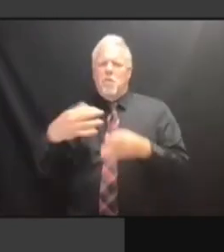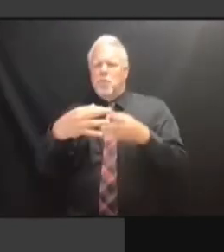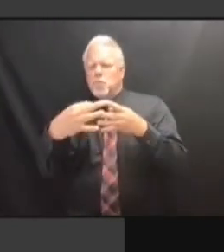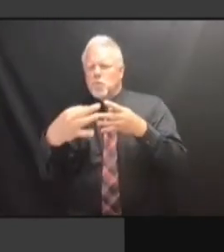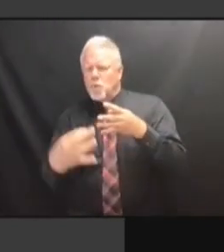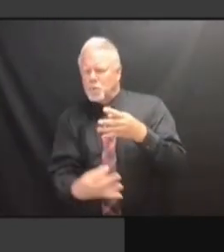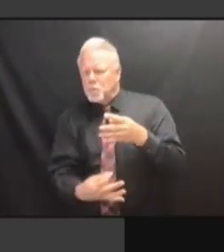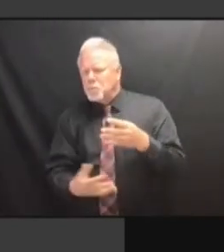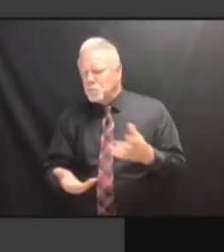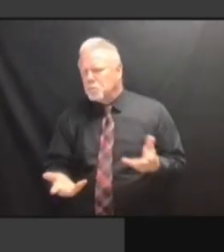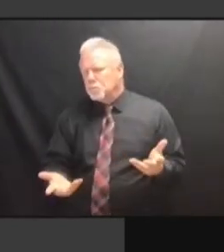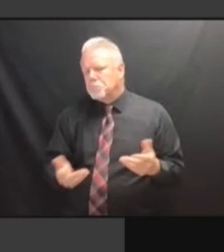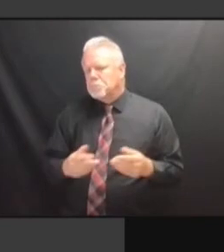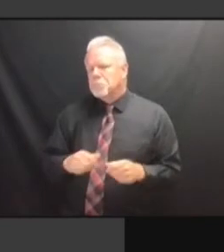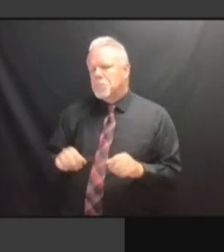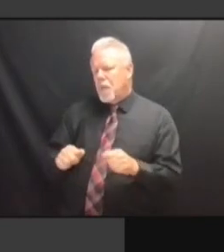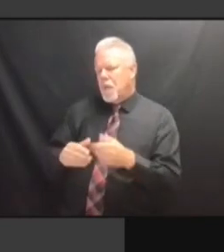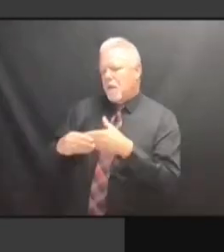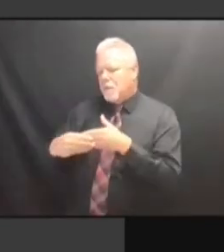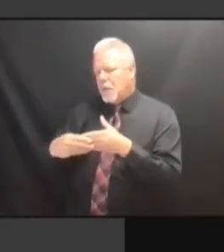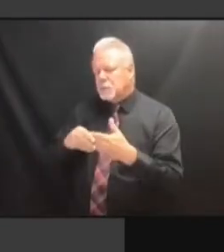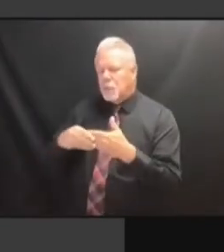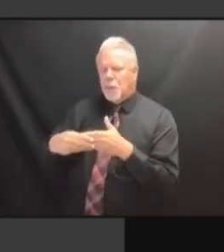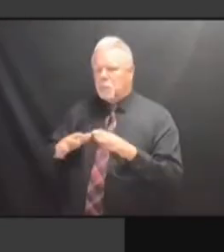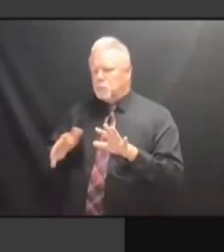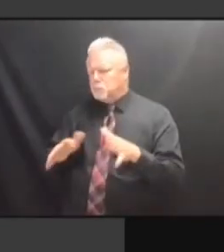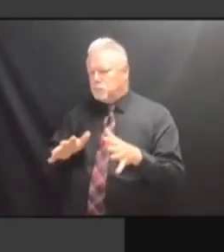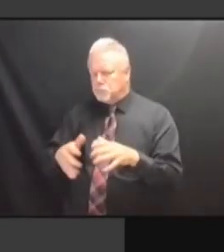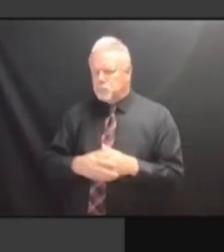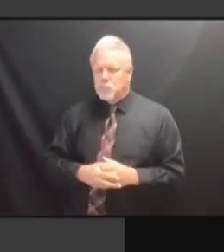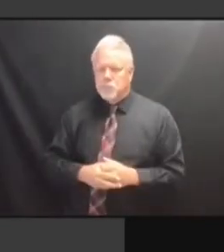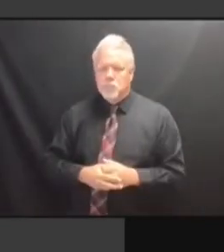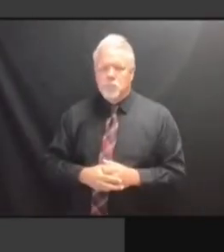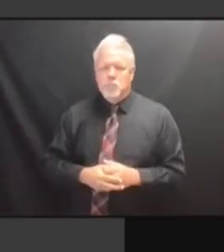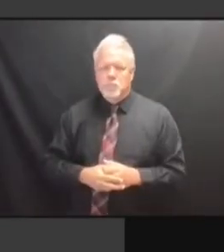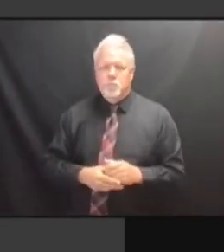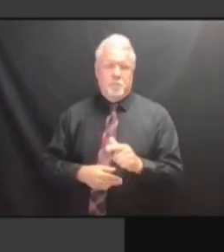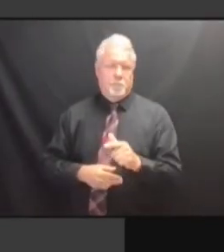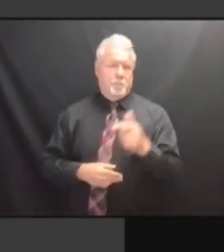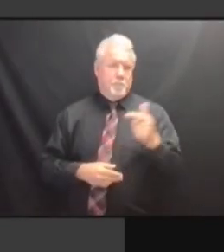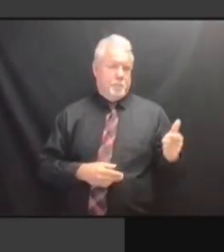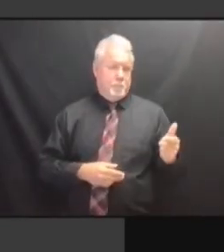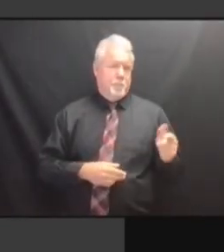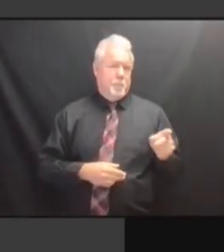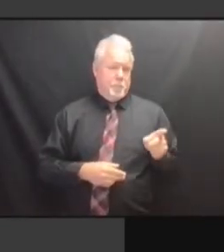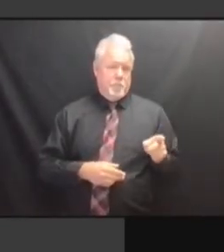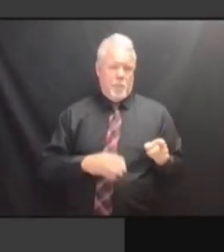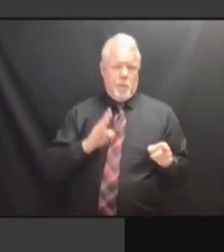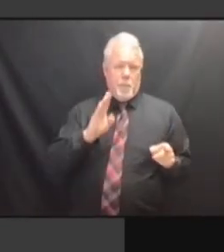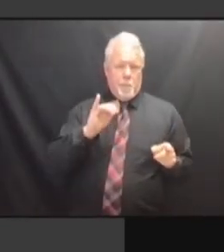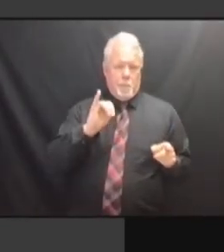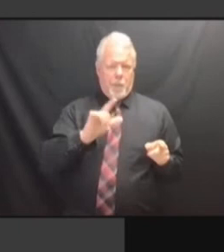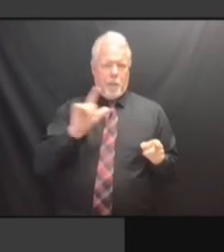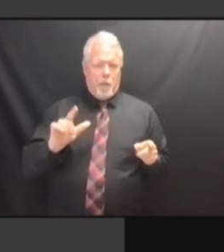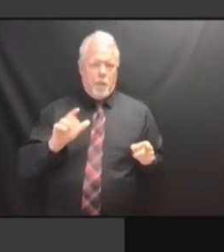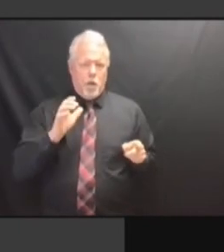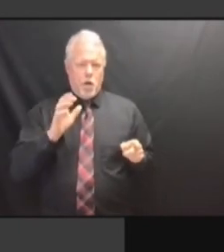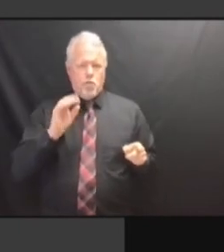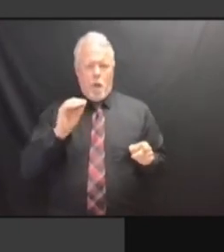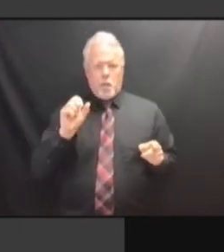HAVING TALKED WITH BILL CROSS, WHAT HE'S ENVISIONING, HAVING TALKED WITH BILL CROSS, WHAT HE'S ENVISIONING, BECAUSE WHAT HE'S ENVISIONING, BECAUSE WHAT HE'S ENVISIONING, BECAUSE RIGHT WHAT HE'S ENVISIONING, BECAUSE RIGHT NOW WHAT HE'S ENVISIONING, BECAUSE RIGHT NOW OUR WHAT HE'S ENVISIONING, BECAUSE RIGHT NOW OUR STRUCTURE WHAT HE'S ENVISIONING, BECAUSE RIGHT NOW OUR STRUCTURE WAS RIGHT NOW OUR STRUCTURE WAS RIGHT NOW OUR STRUCTURE WAS DESIGNED RIGHT NOW OUR STRUCTURE WAS DESIGNED TO RIGHT NOW OUR STRUCTURE WAS DESIGNED TO BE RIGHT NOW OUR STRUCTURE WAS DESIGNED TO BE ONSITE RIGHT NOW OUR STRUCTURE WAS DESIGNED TO BE ONSITE AND RIGHT NOW OUR STRUCTURE WAS DESIGNED TO BE ONSITE AND WE'VE DESIGNED TO BE ONSITE AND WE'VE DESIGNED TO BE ONSITE AND WE'VE MIGRATED DESIGNED TO BE ONSITE AND WE'VE MIGRATED TO DESIGNED TO BE ONSITE AND WE'VE MIGRATED TO SOME DESIGNED TO BE ONSITE AND WE'VE MIGRATED TO SOME EXTENT. MIGRATED TO SOME EXTENT. MIGRATED TO SOME EXTENT. IN MIGRATED TO SOME EXTENT. IN ORDER MIGRATED TO SOME EXTENT. IN ORDER FOR MIGRATED TO SOME EXTENT. IN ORDER FOR SOMEBODY